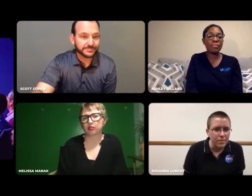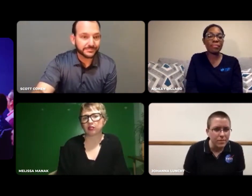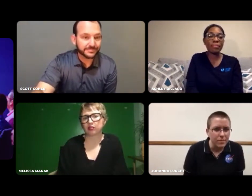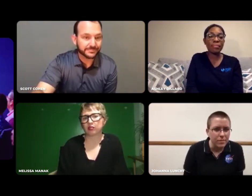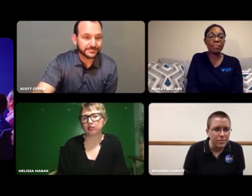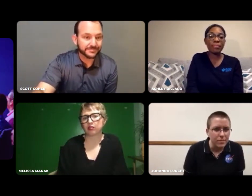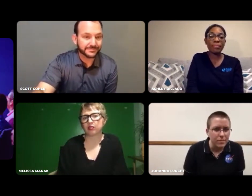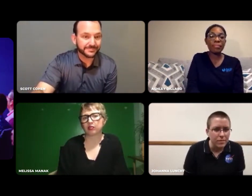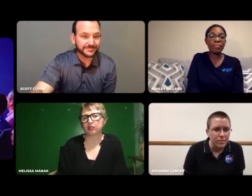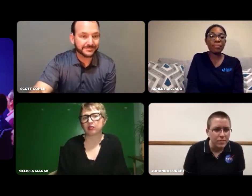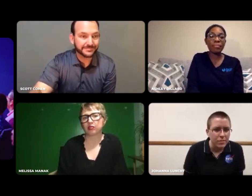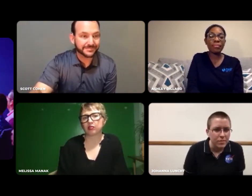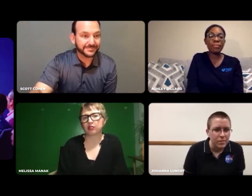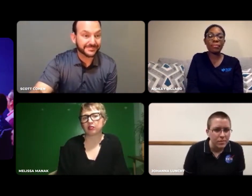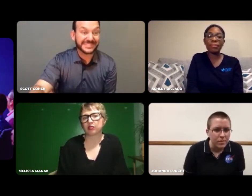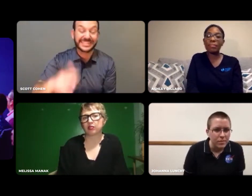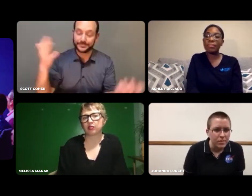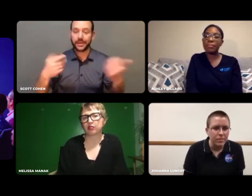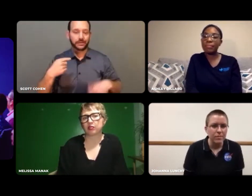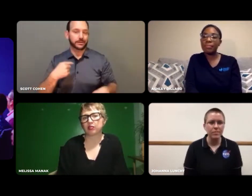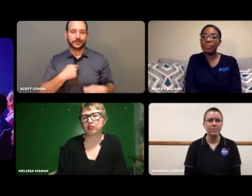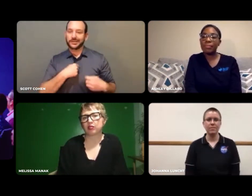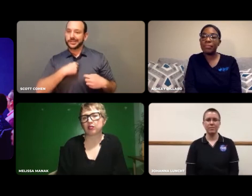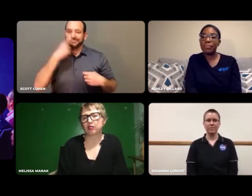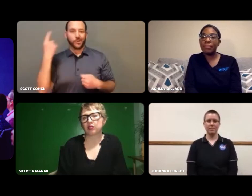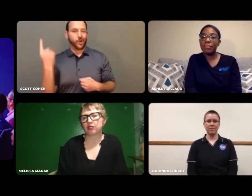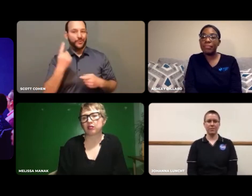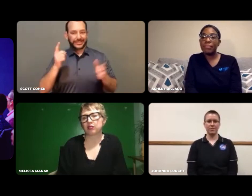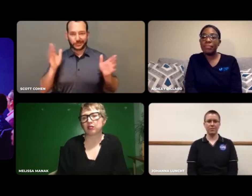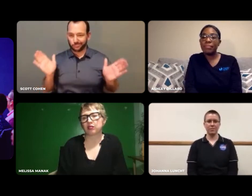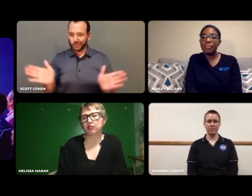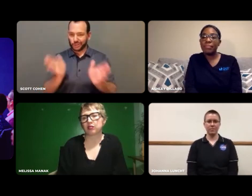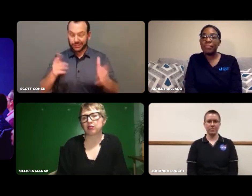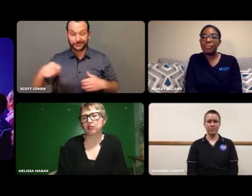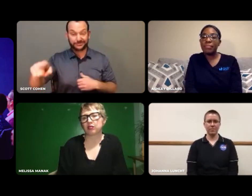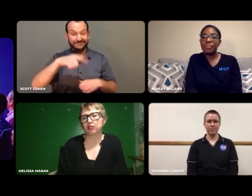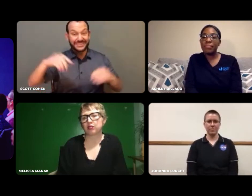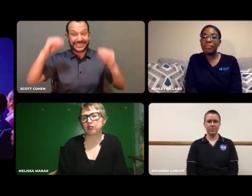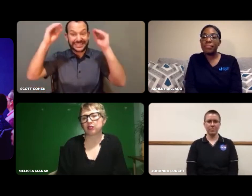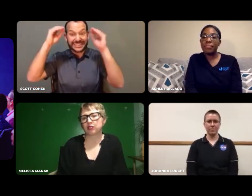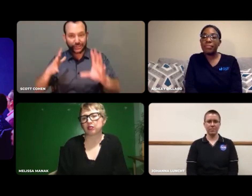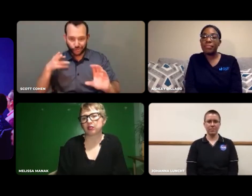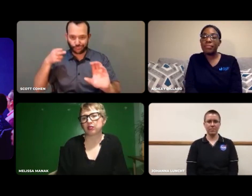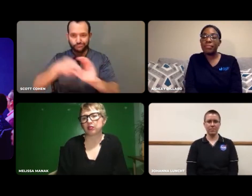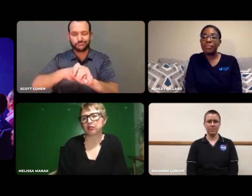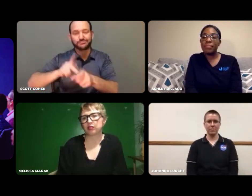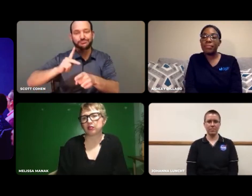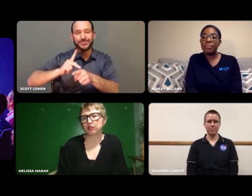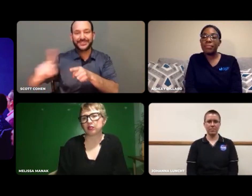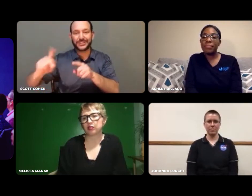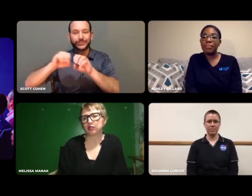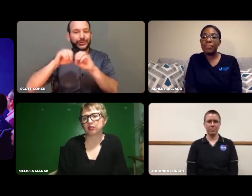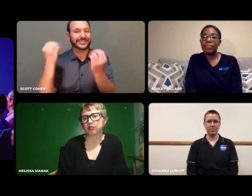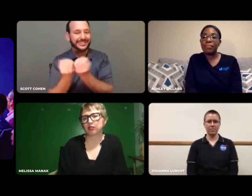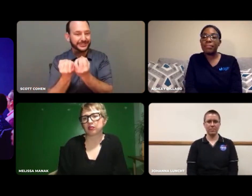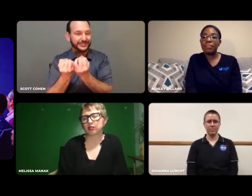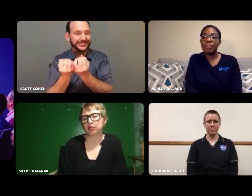I always encourage teachers to become a part of professional organizations.